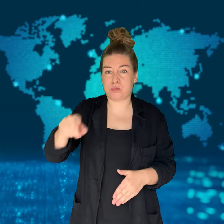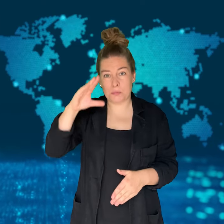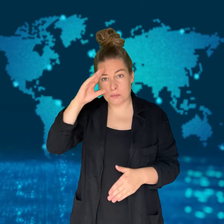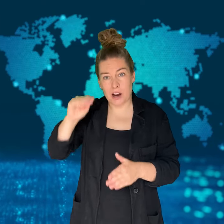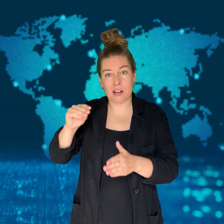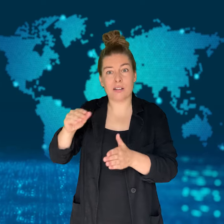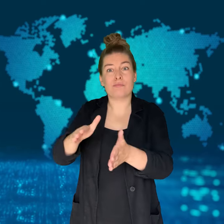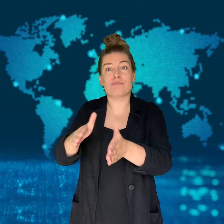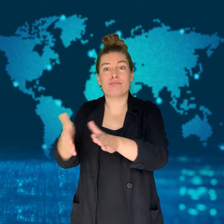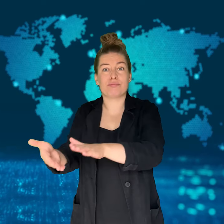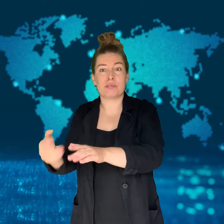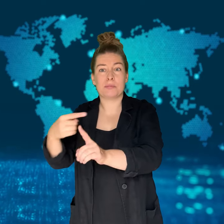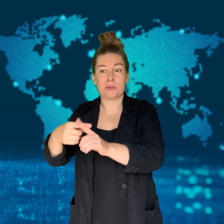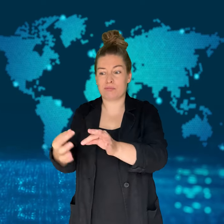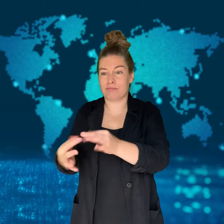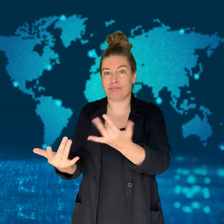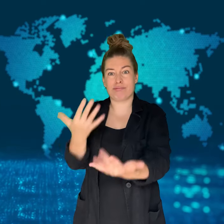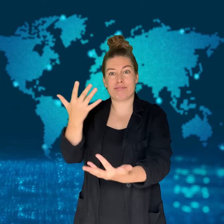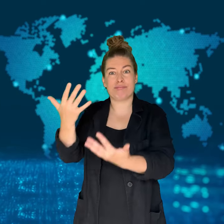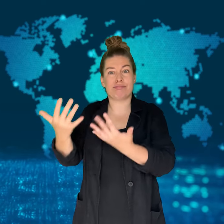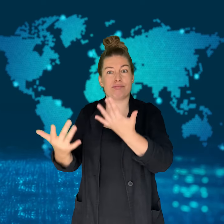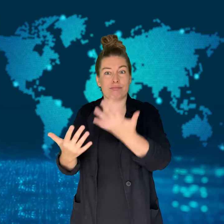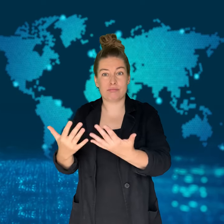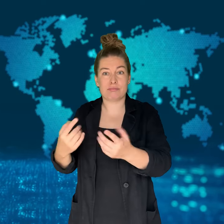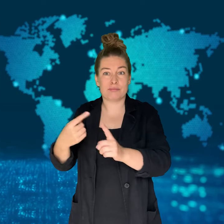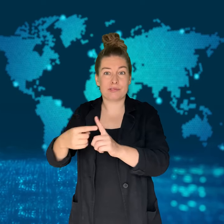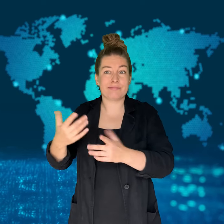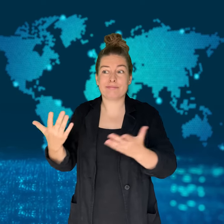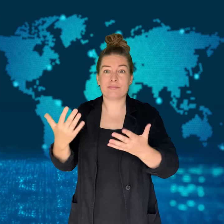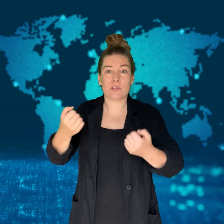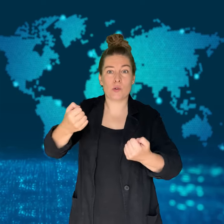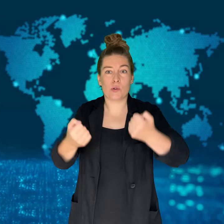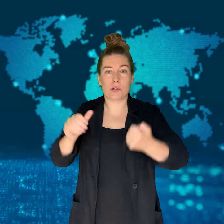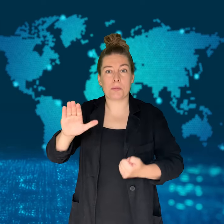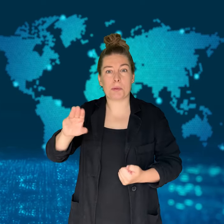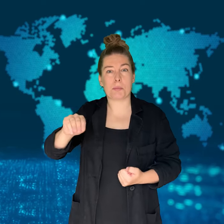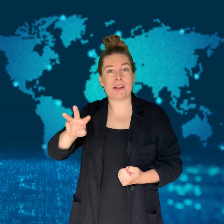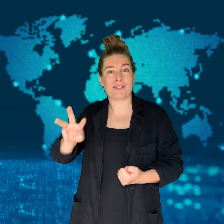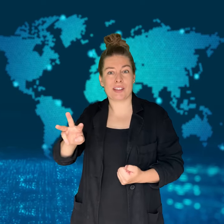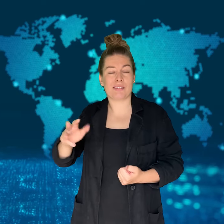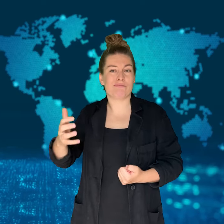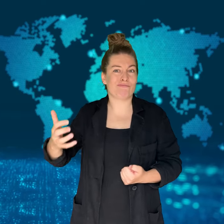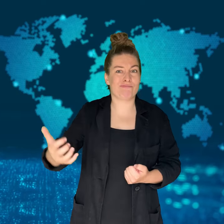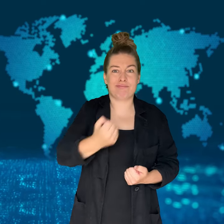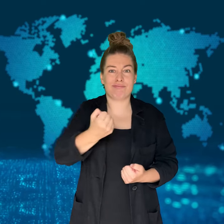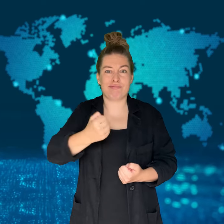including first-degree intentional homicide.